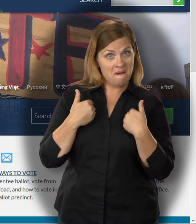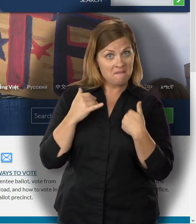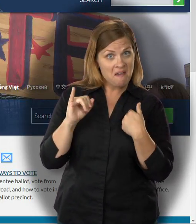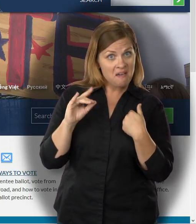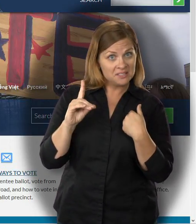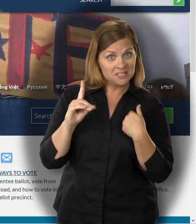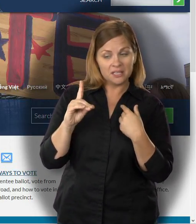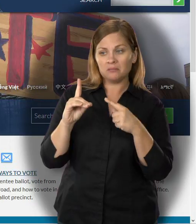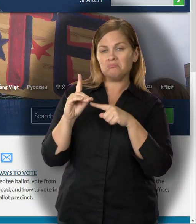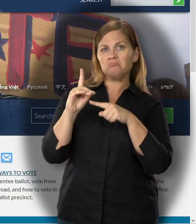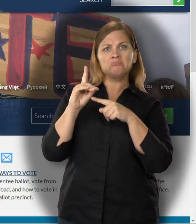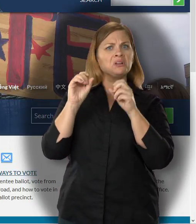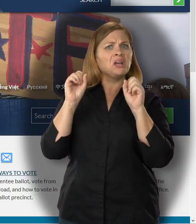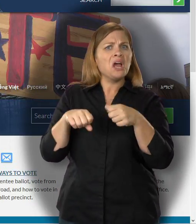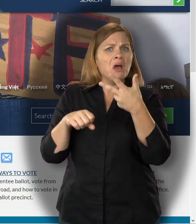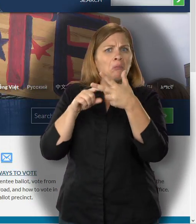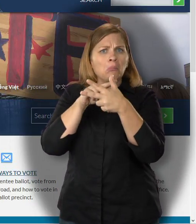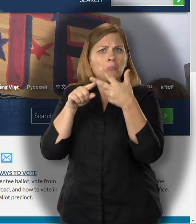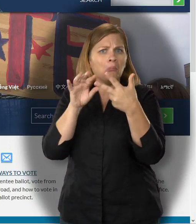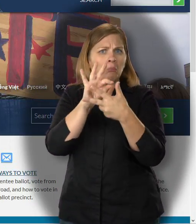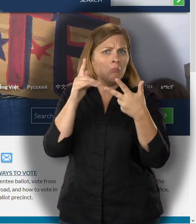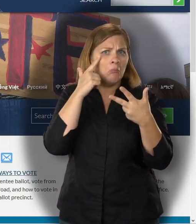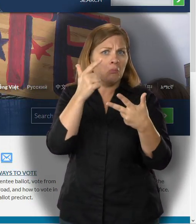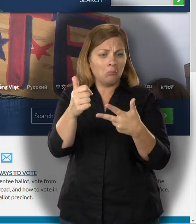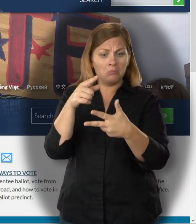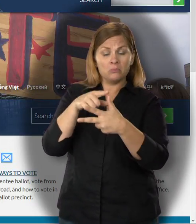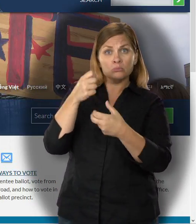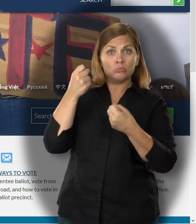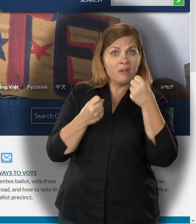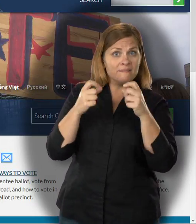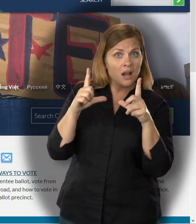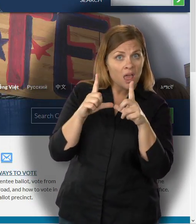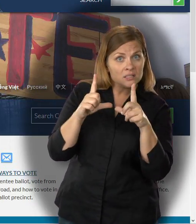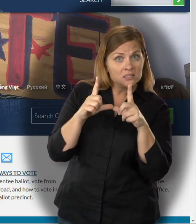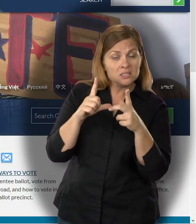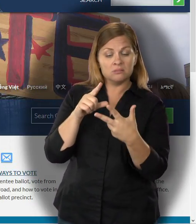3. you have to provide an ID number: